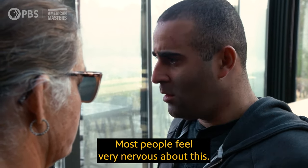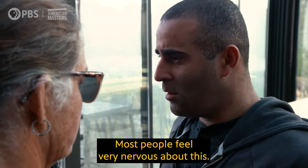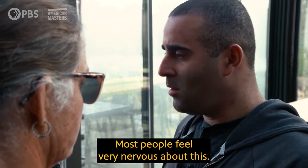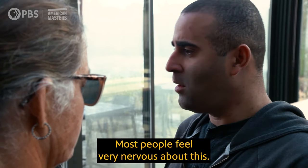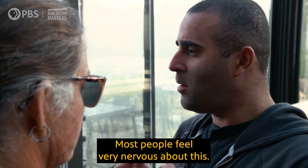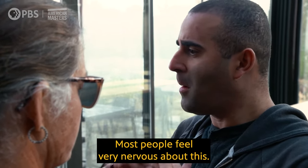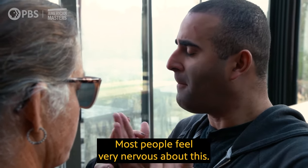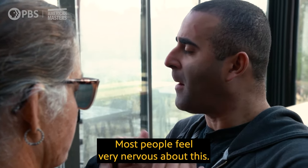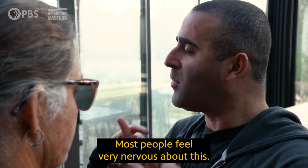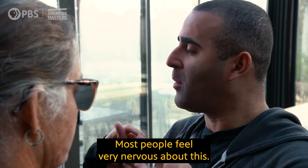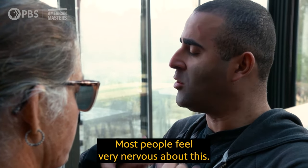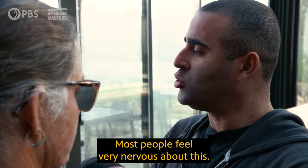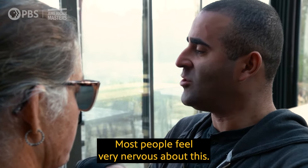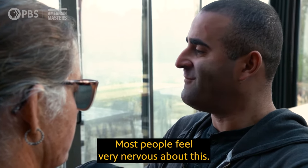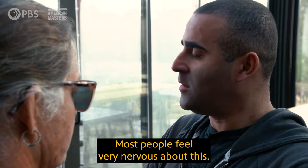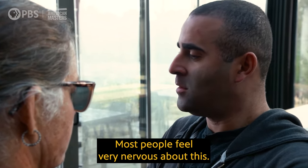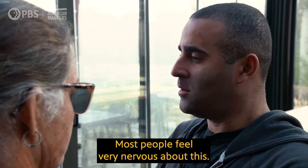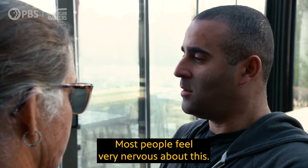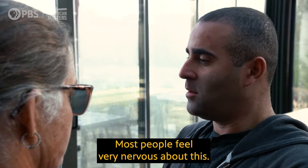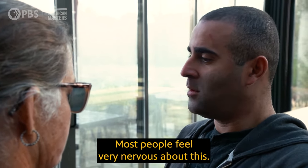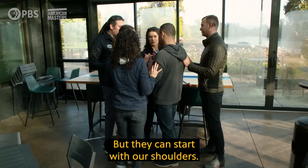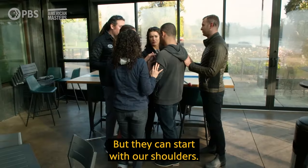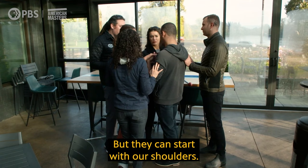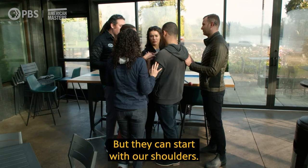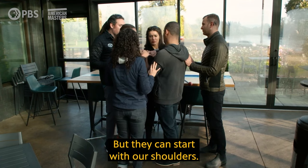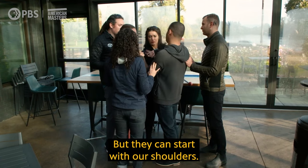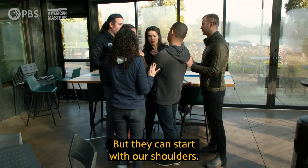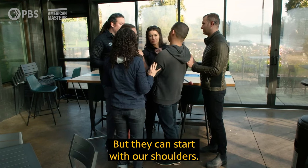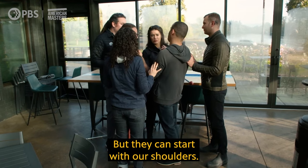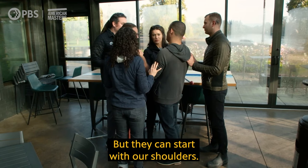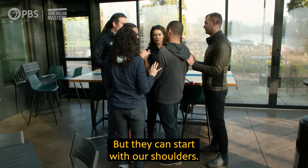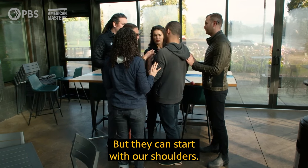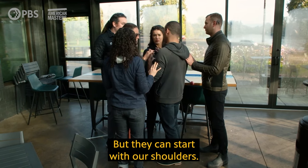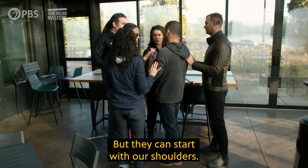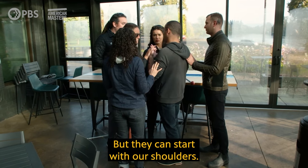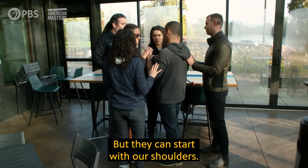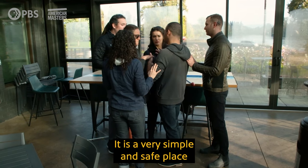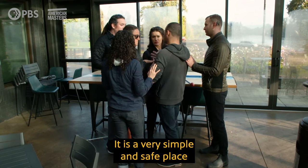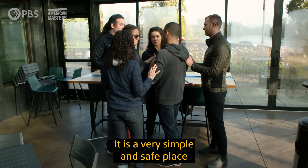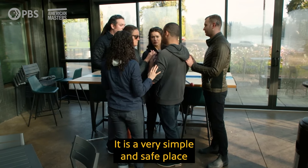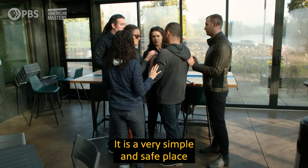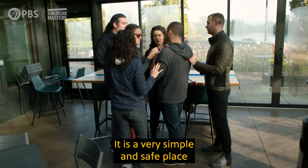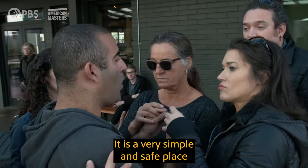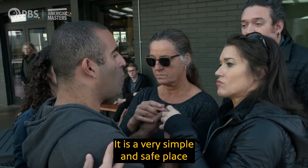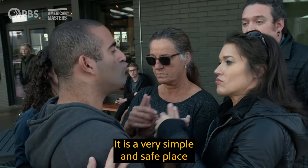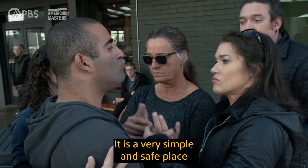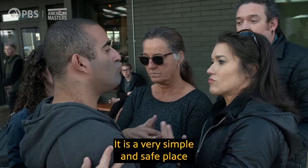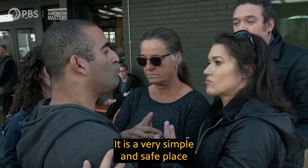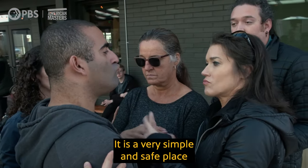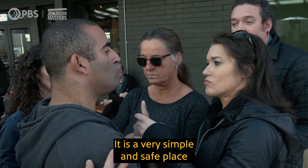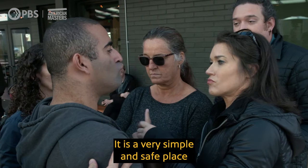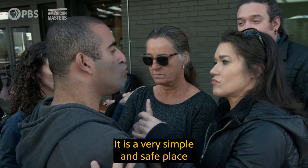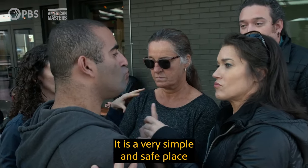Most people feel very nervous about this. But they can start with our shoulders. It is a very simple and safe place